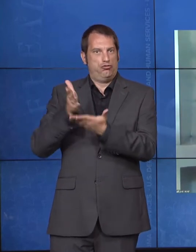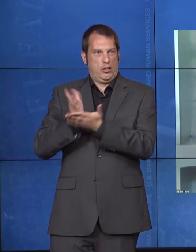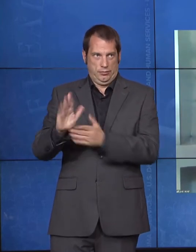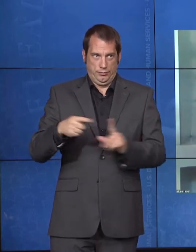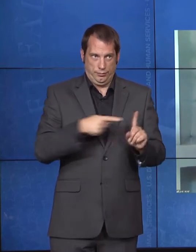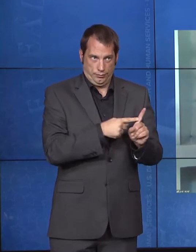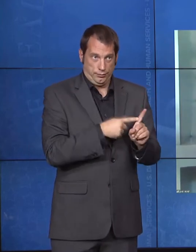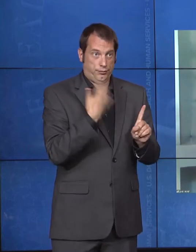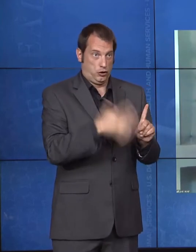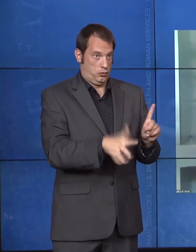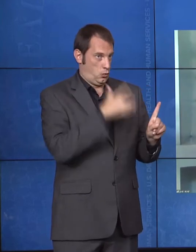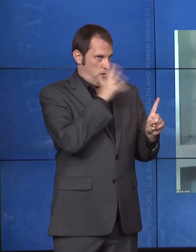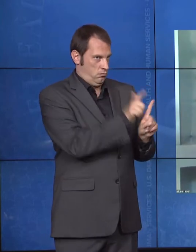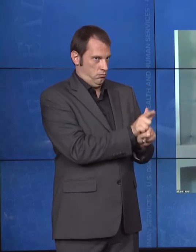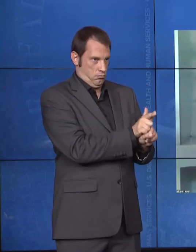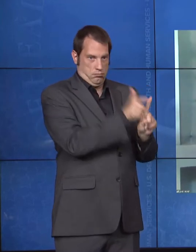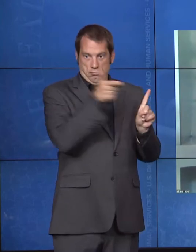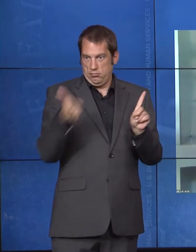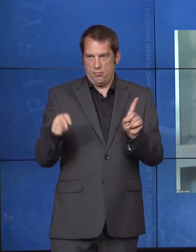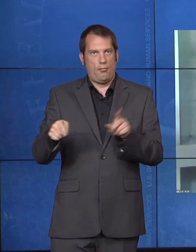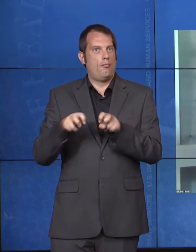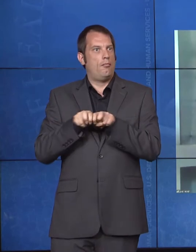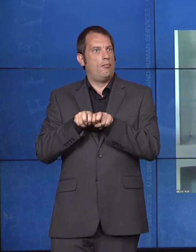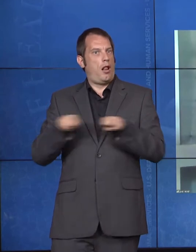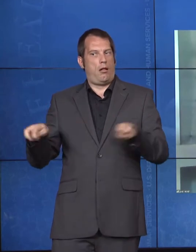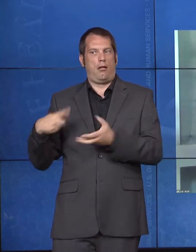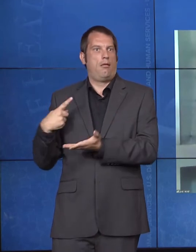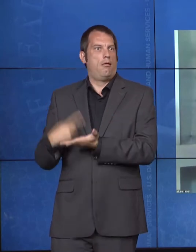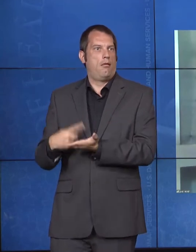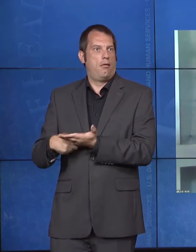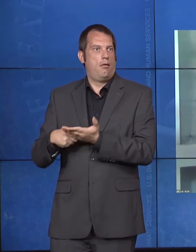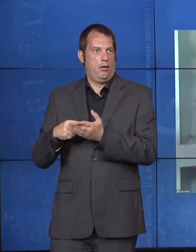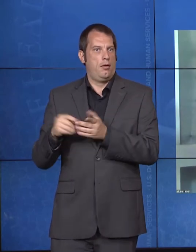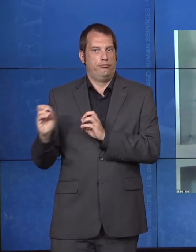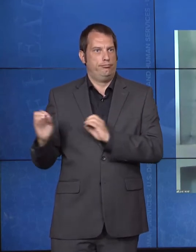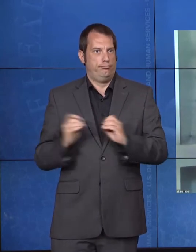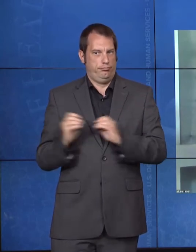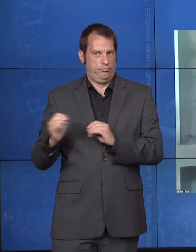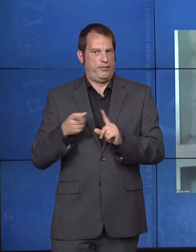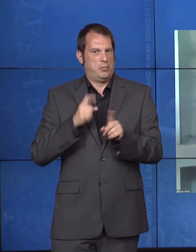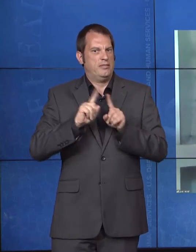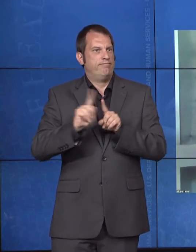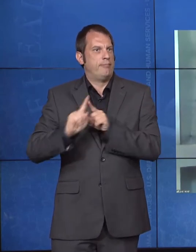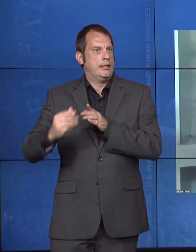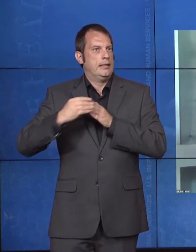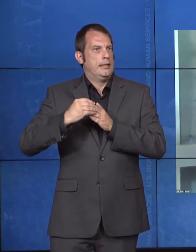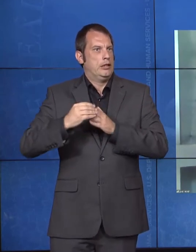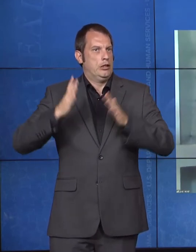our department. Together, we will reflect on our progress in the years since the passage